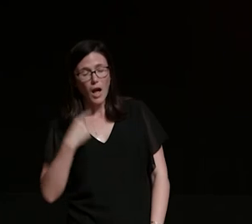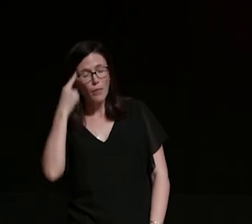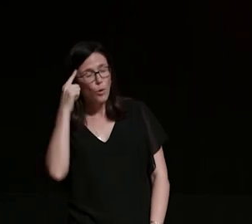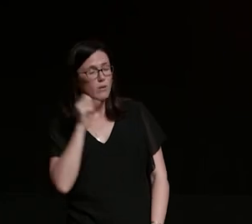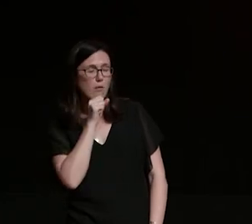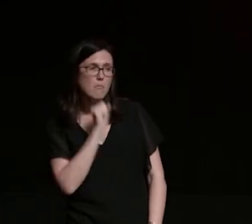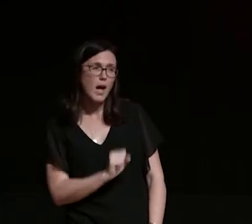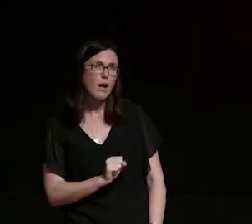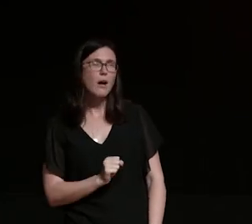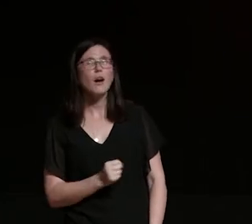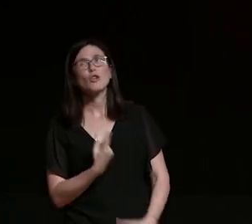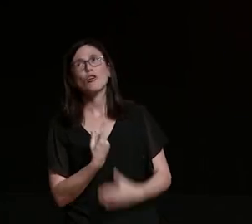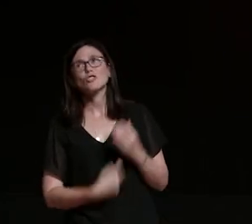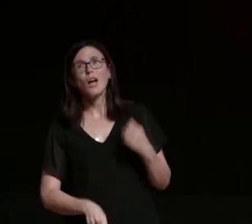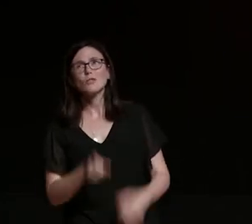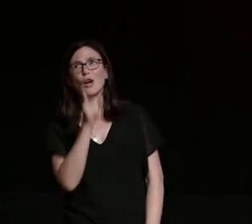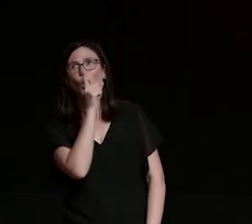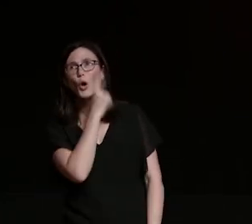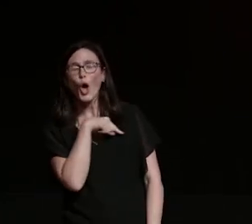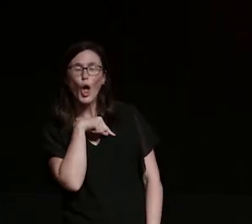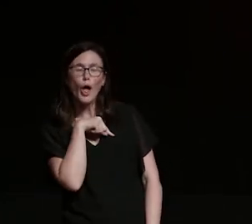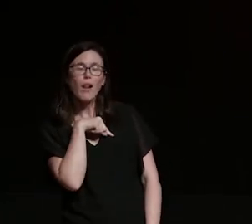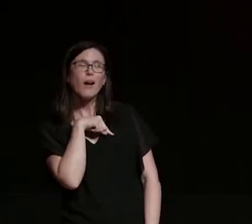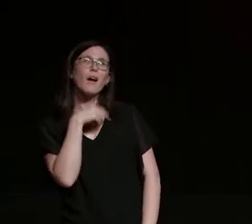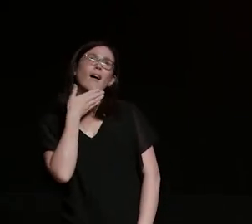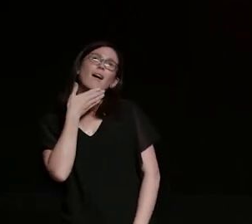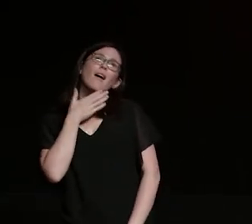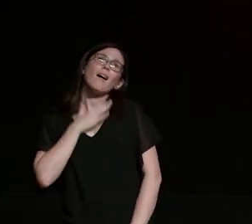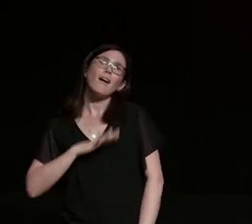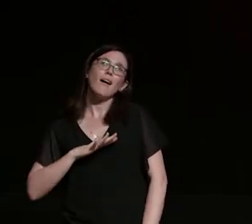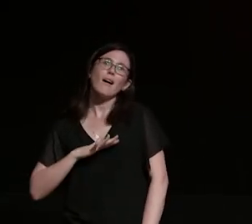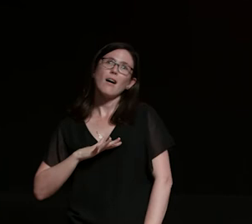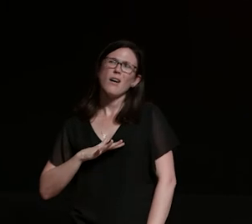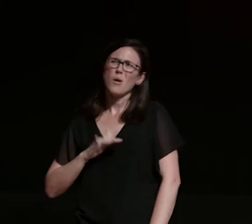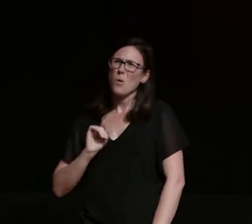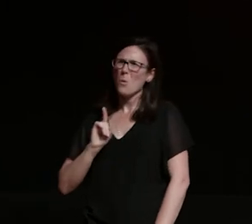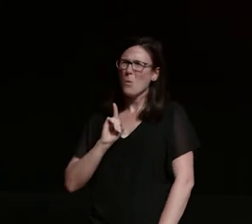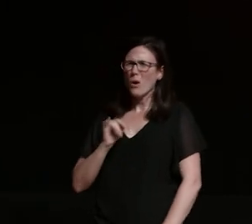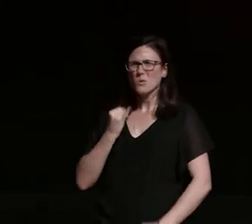a girl oh and i don't know what's worse the fact that he assumed i was a man or that he was okay